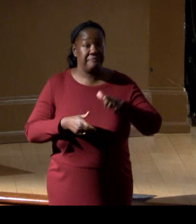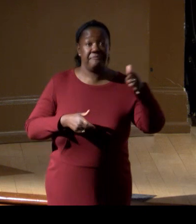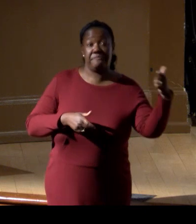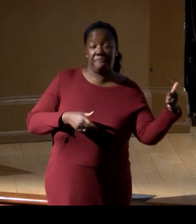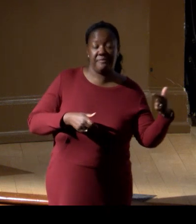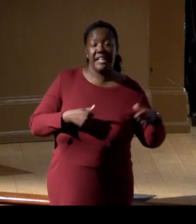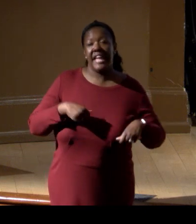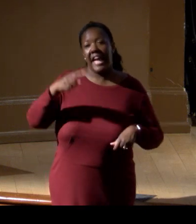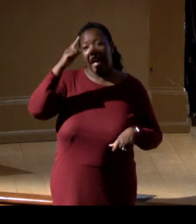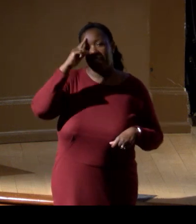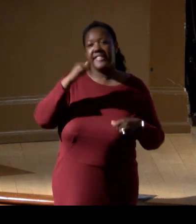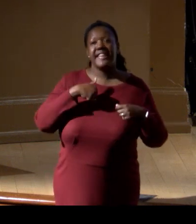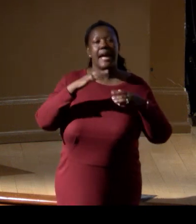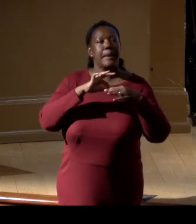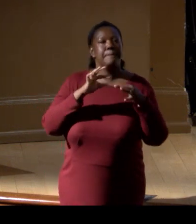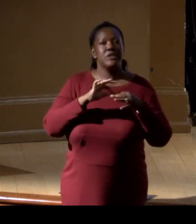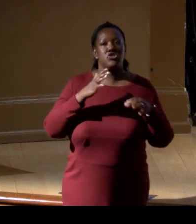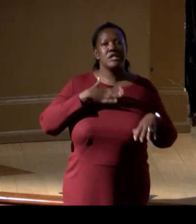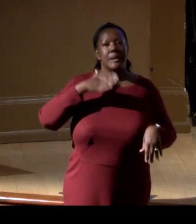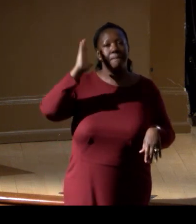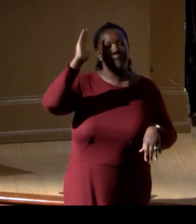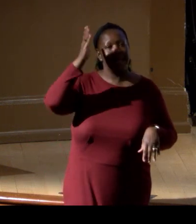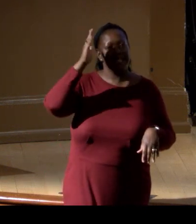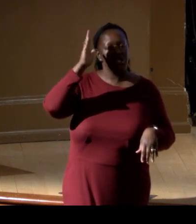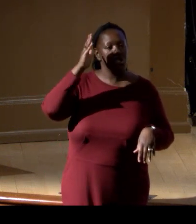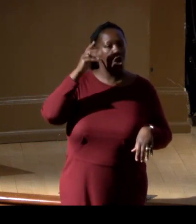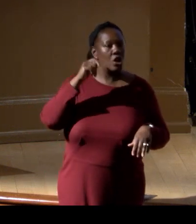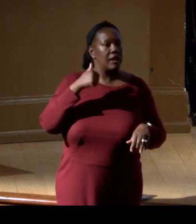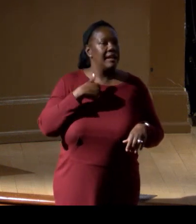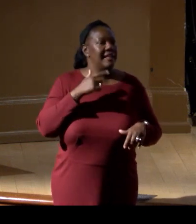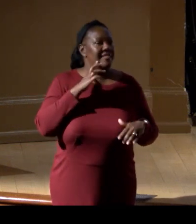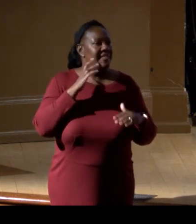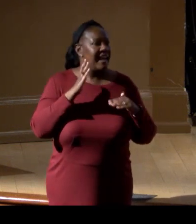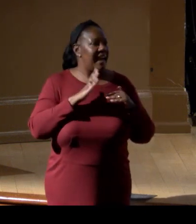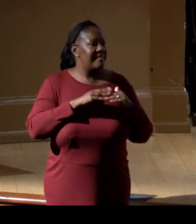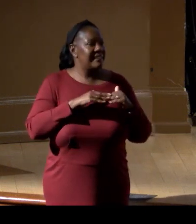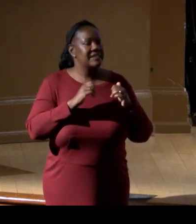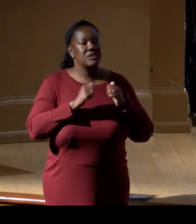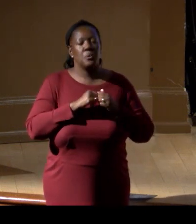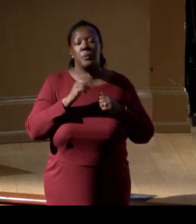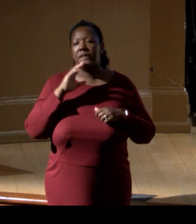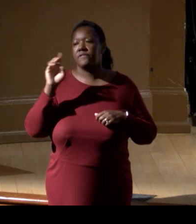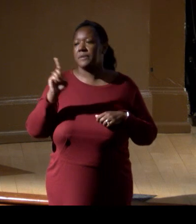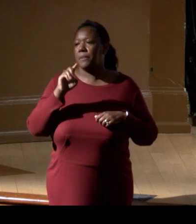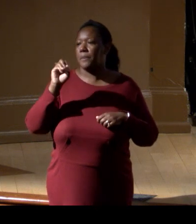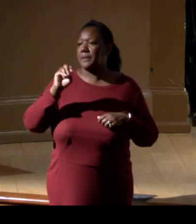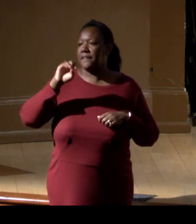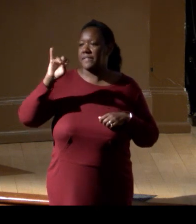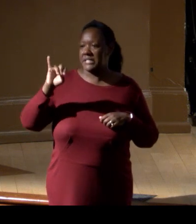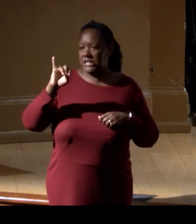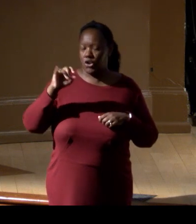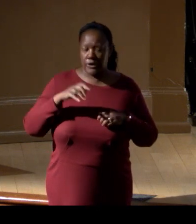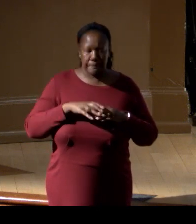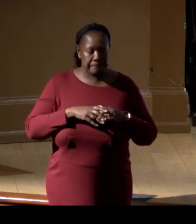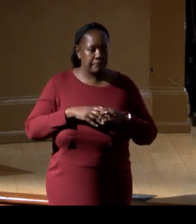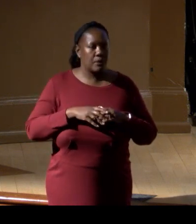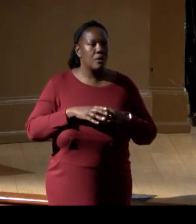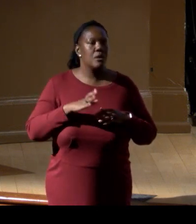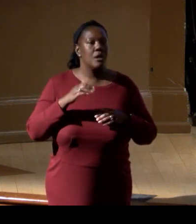the importance of our partners, and at least within the Department of Interior, those partners are managers and decision-makers.